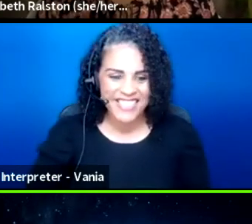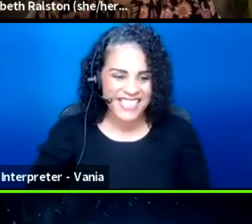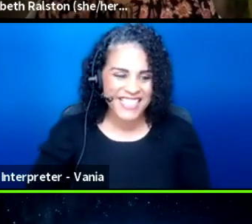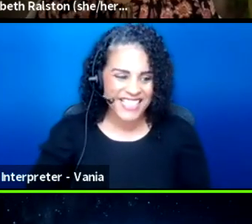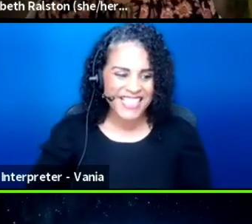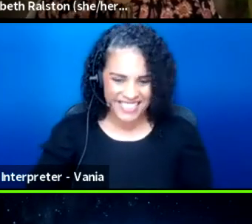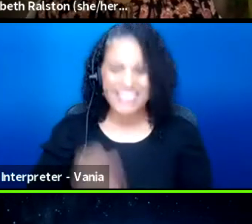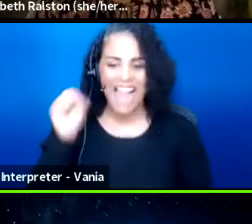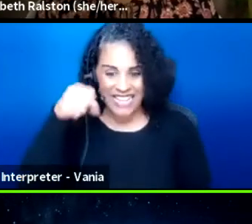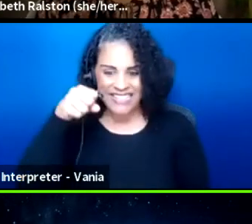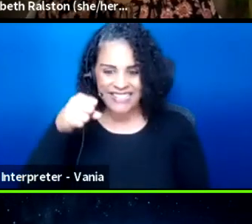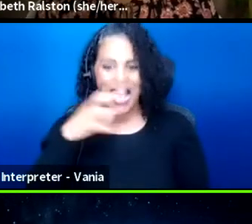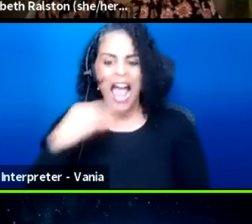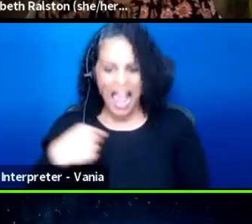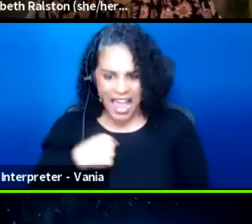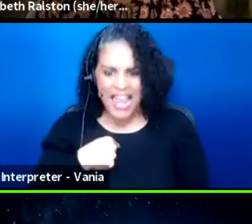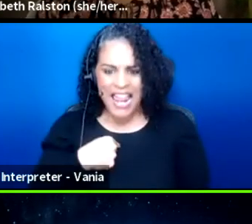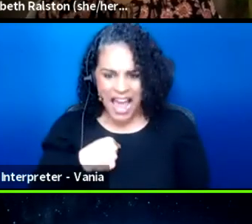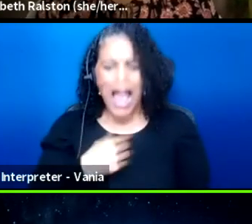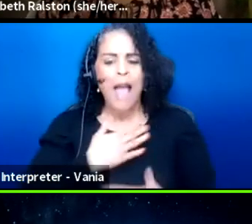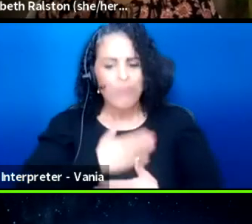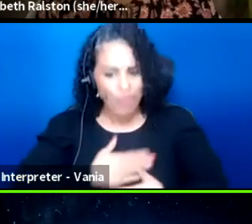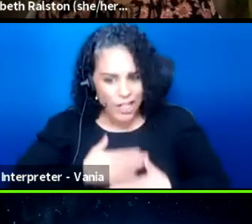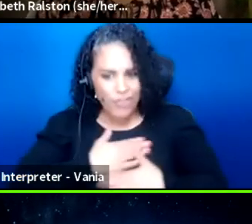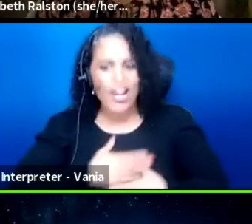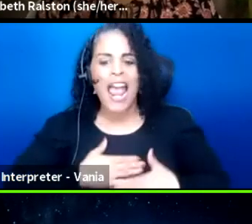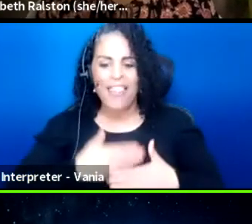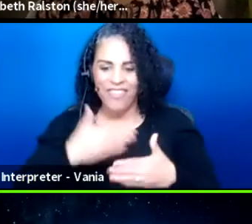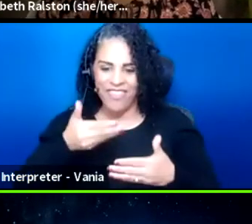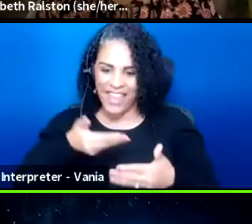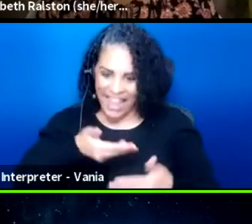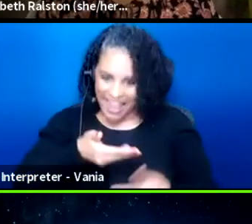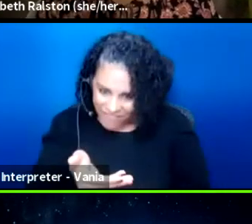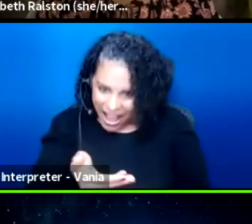Yes, and I'm very, I appreciate the invite and being here.